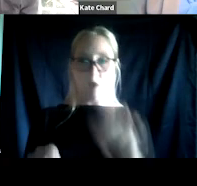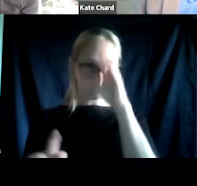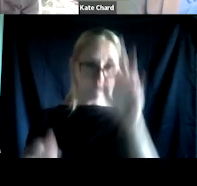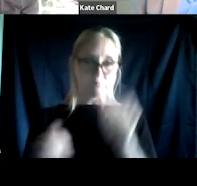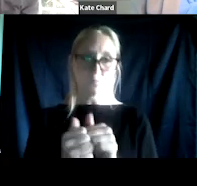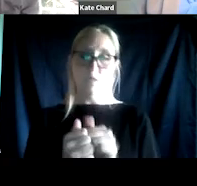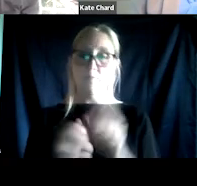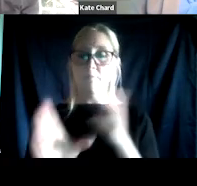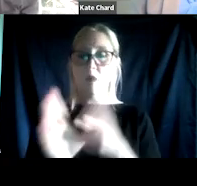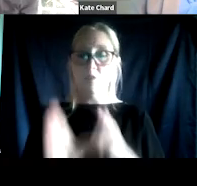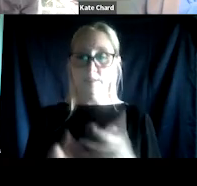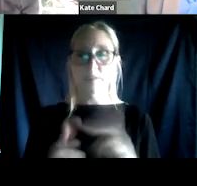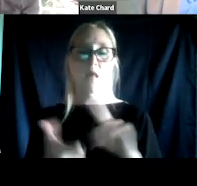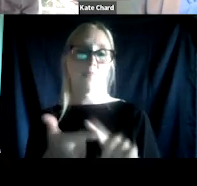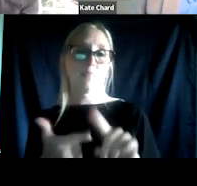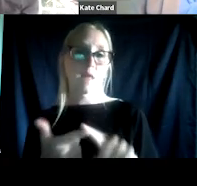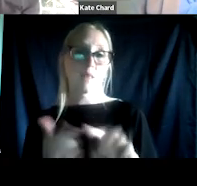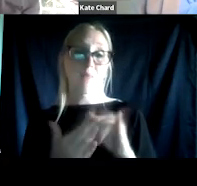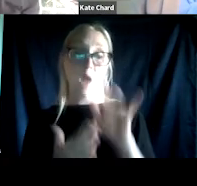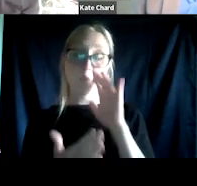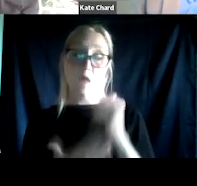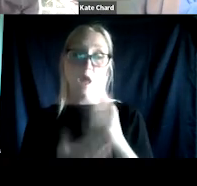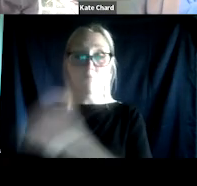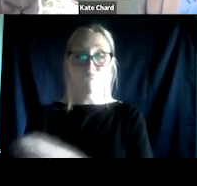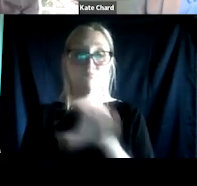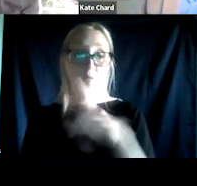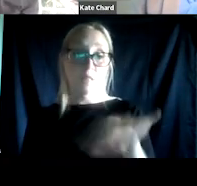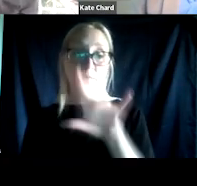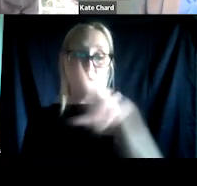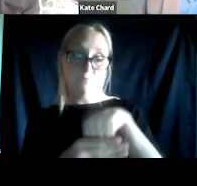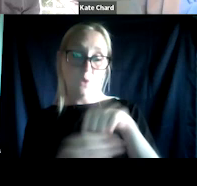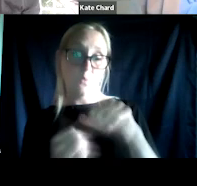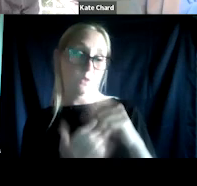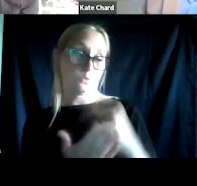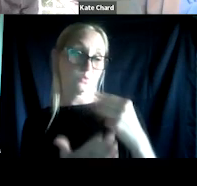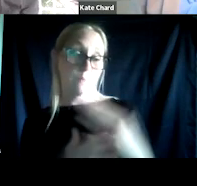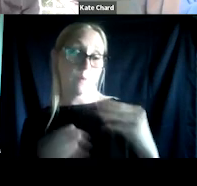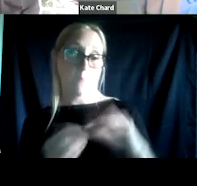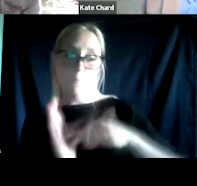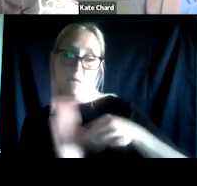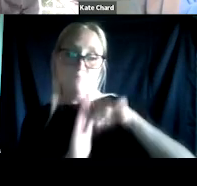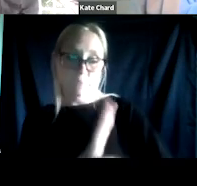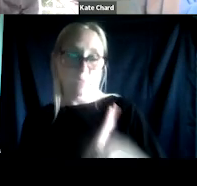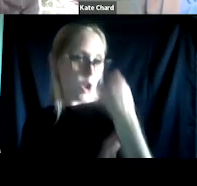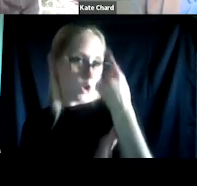which will then in turn empower them to reengage in treatment in a meaningful way to understand that having a slip is not gonna be punished,